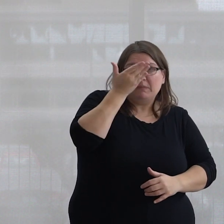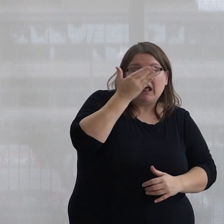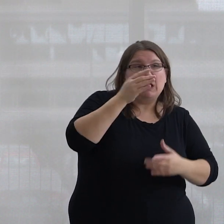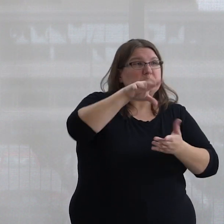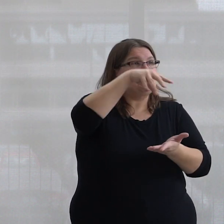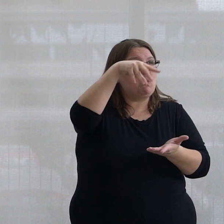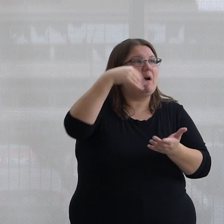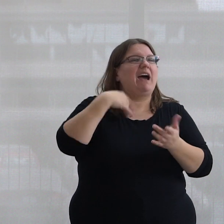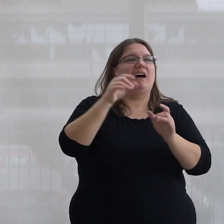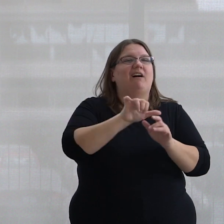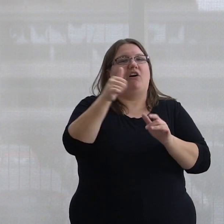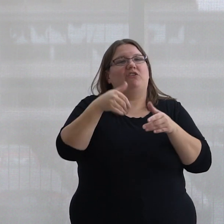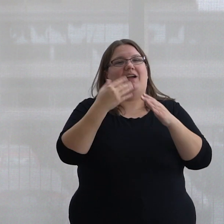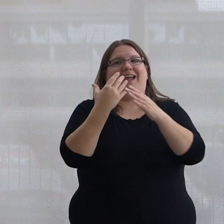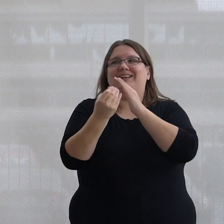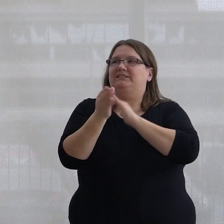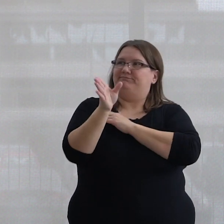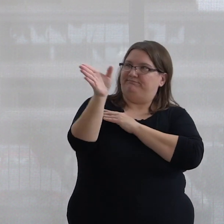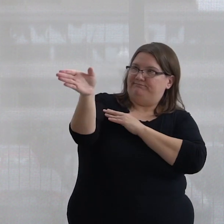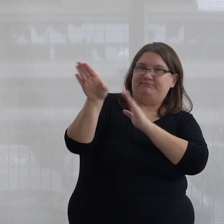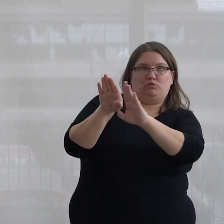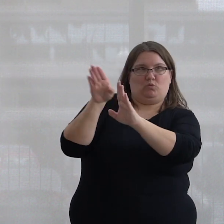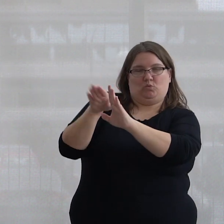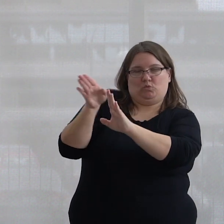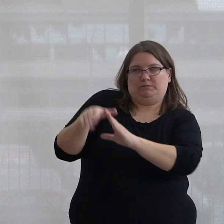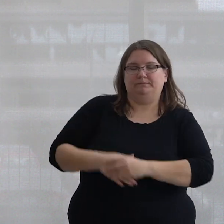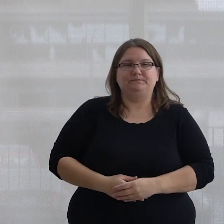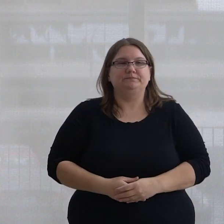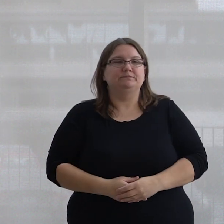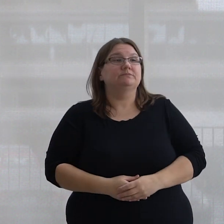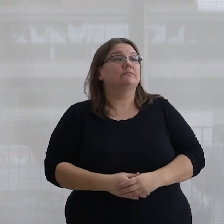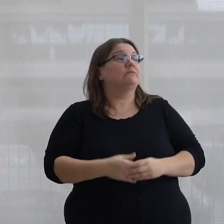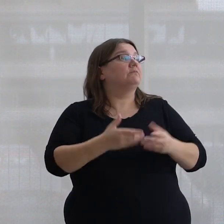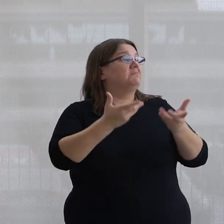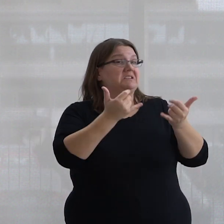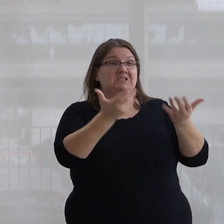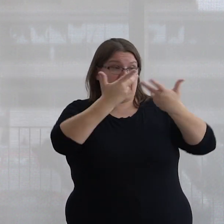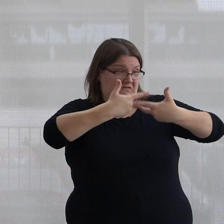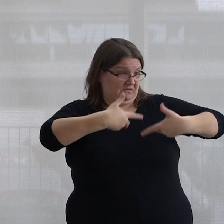there is an alternative exit available out those doors. After our conversation here today,